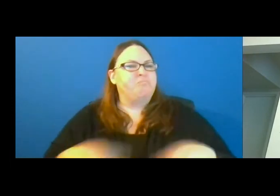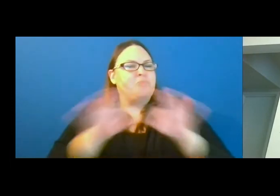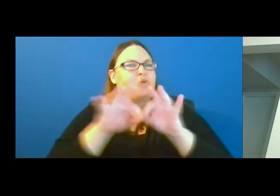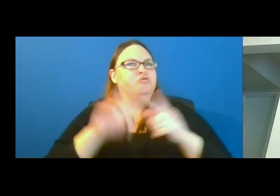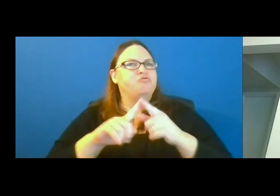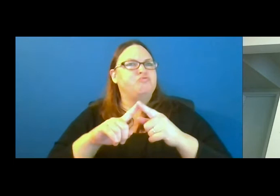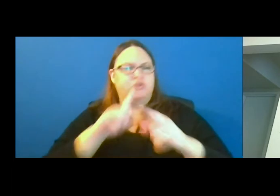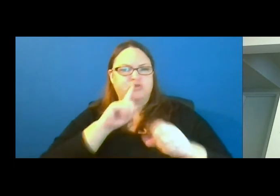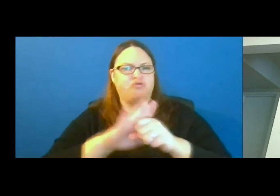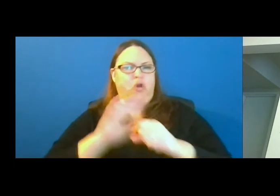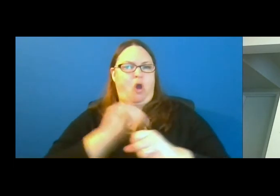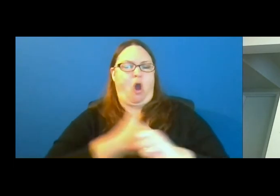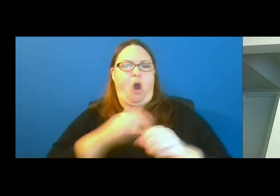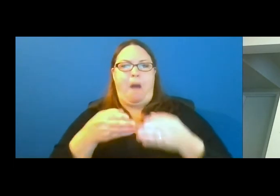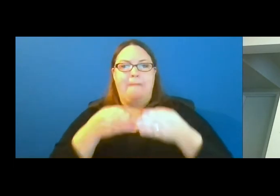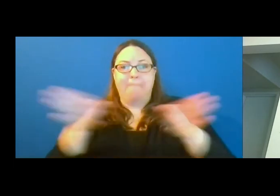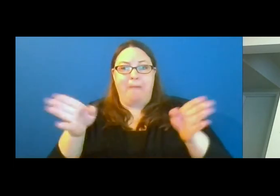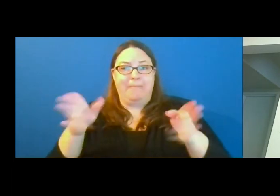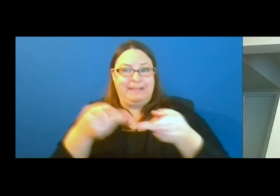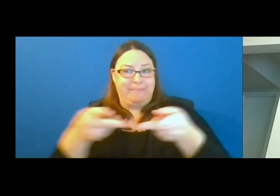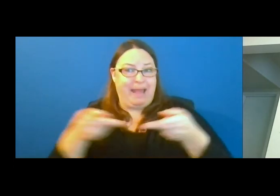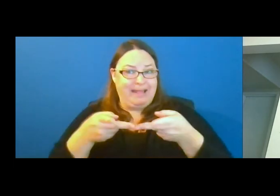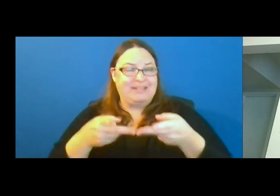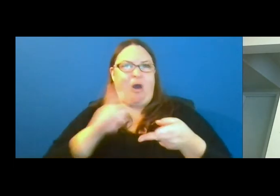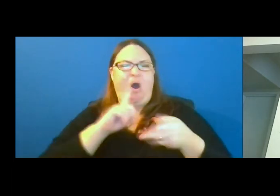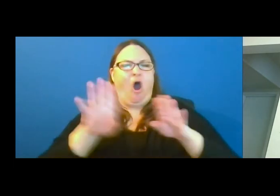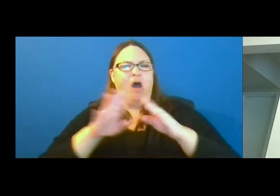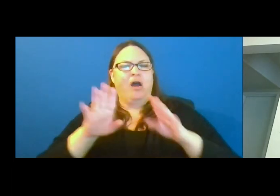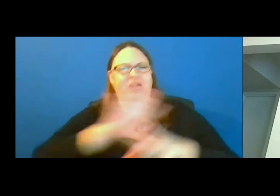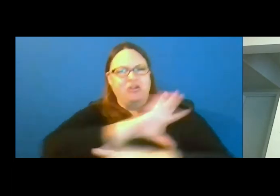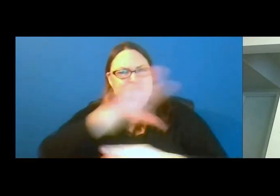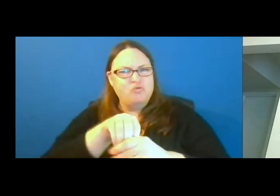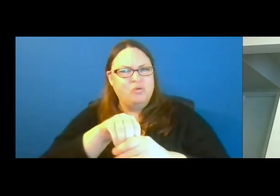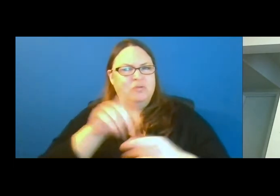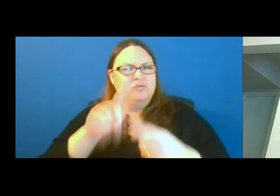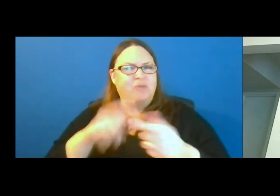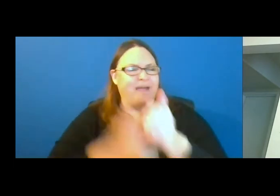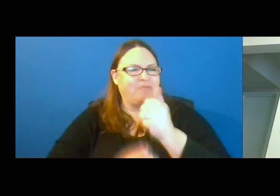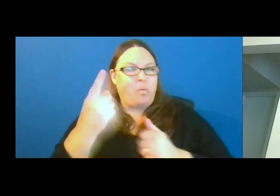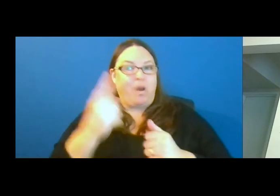opportunities are inclusive for all people, no matter one's ability.